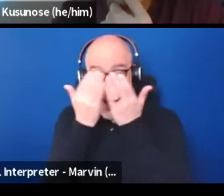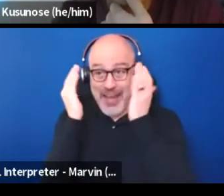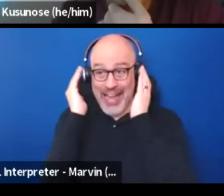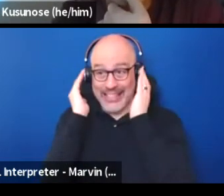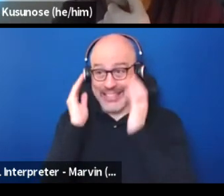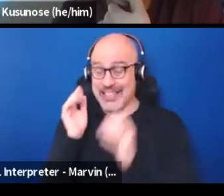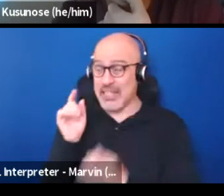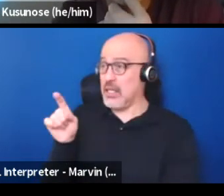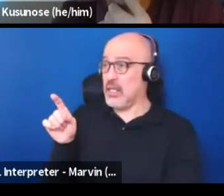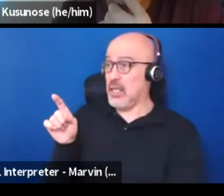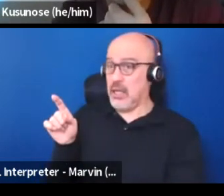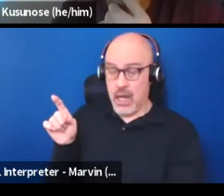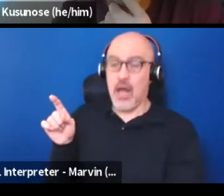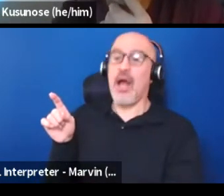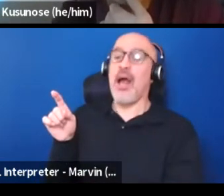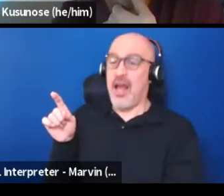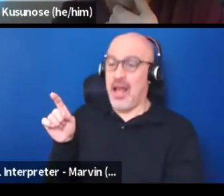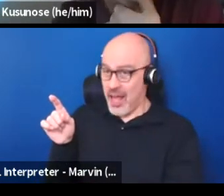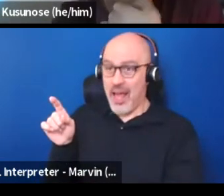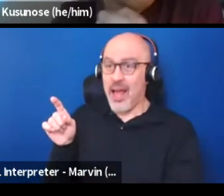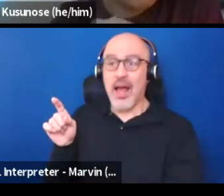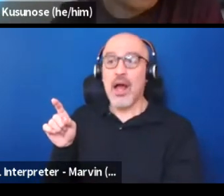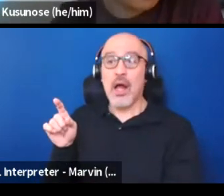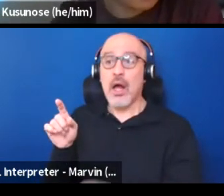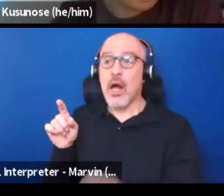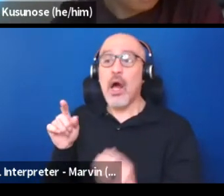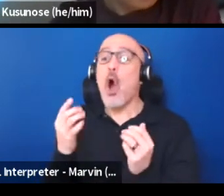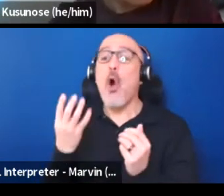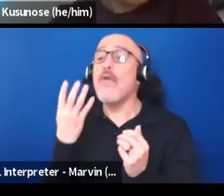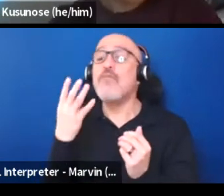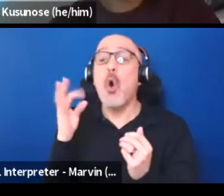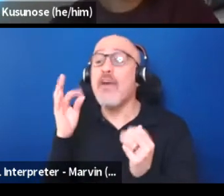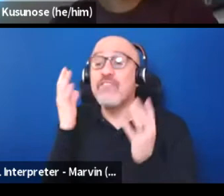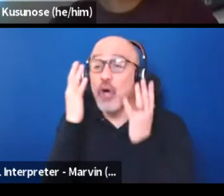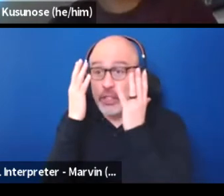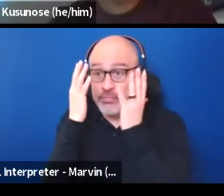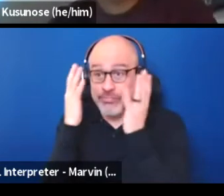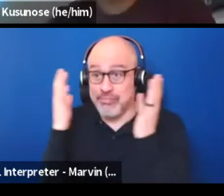where it is this four foot depiction of anthropologists